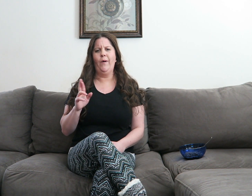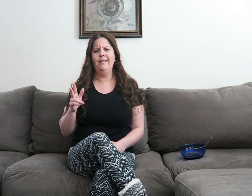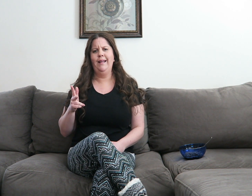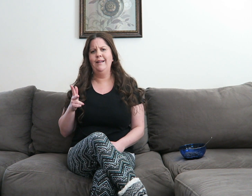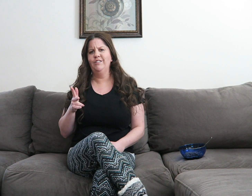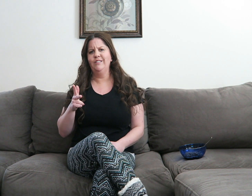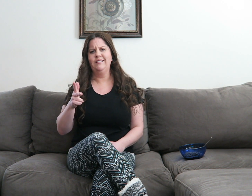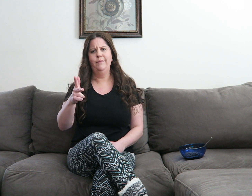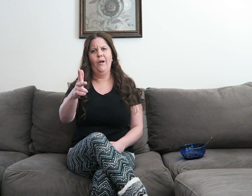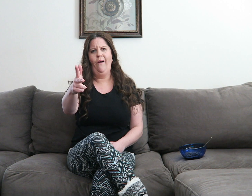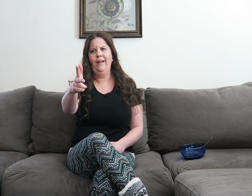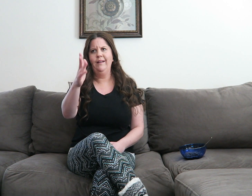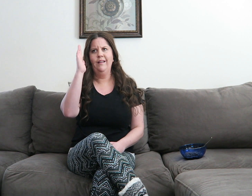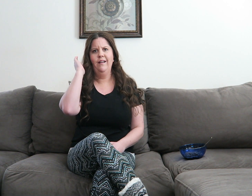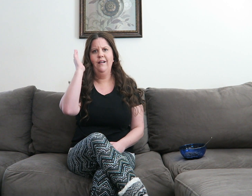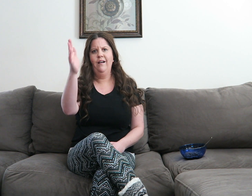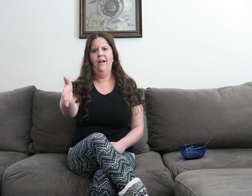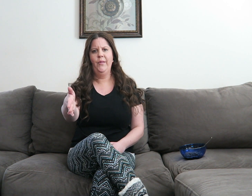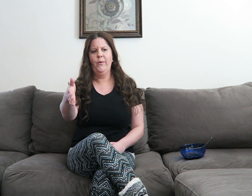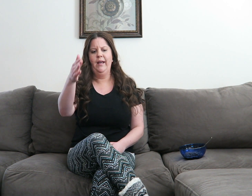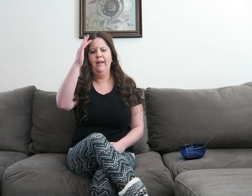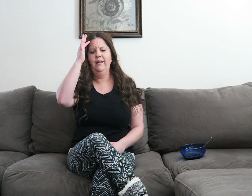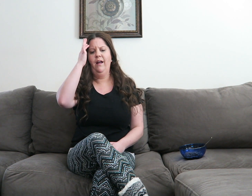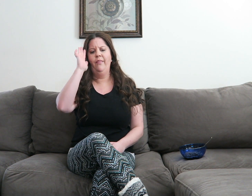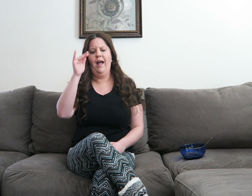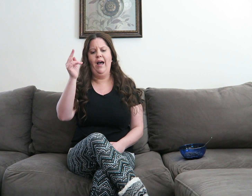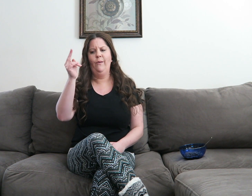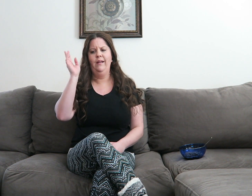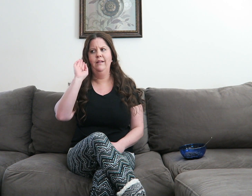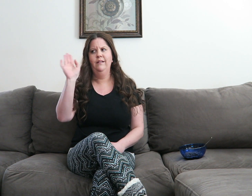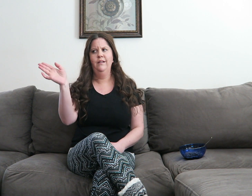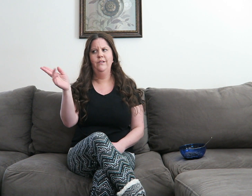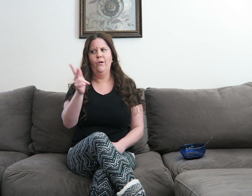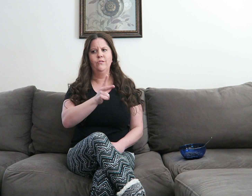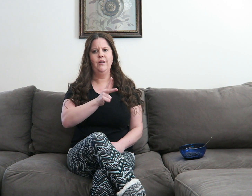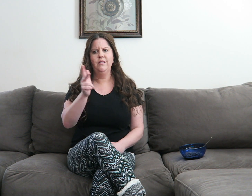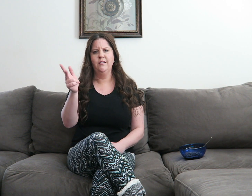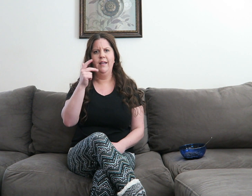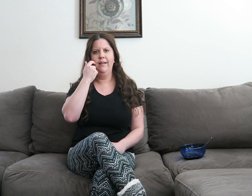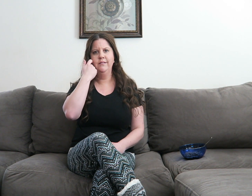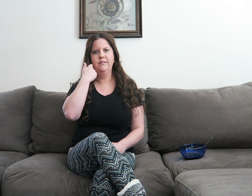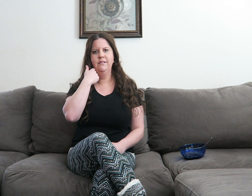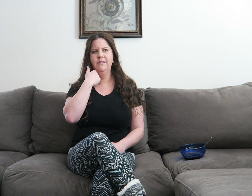I'm gonna stay on the right lane and just keep going All the way on the highway, don't change lanes